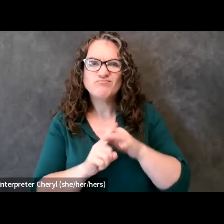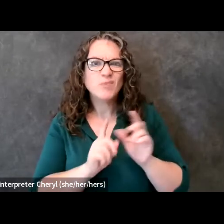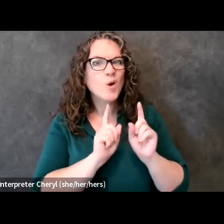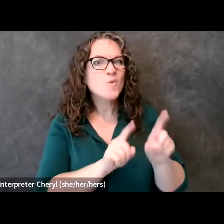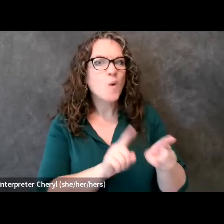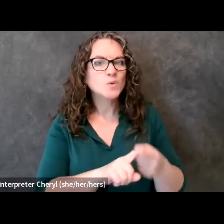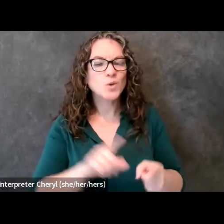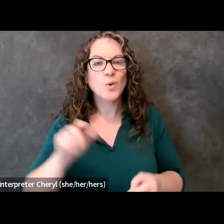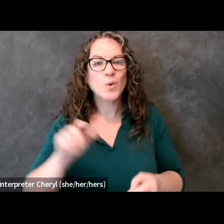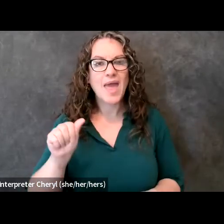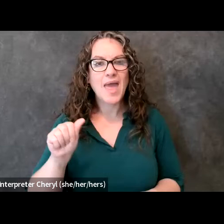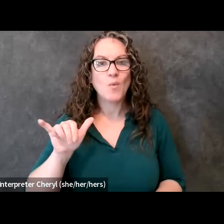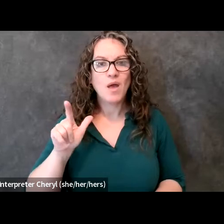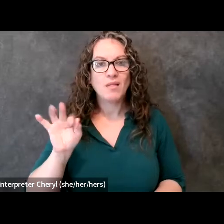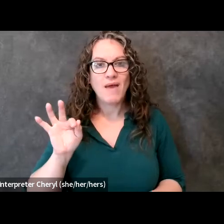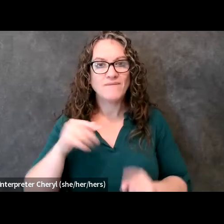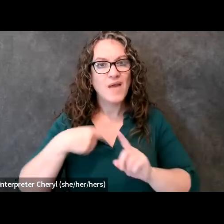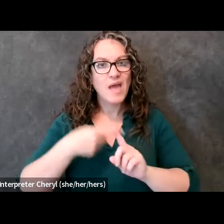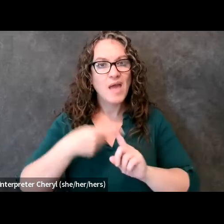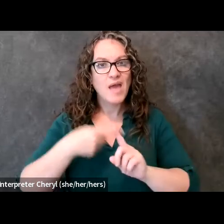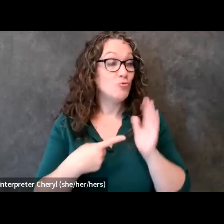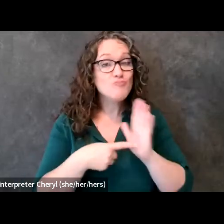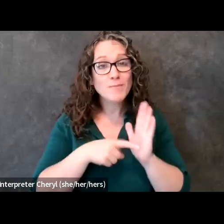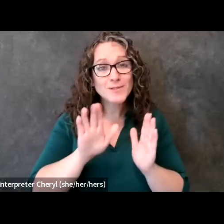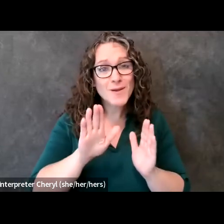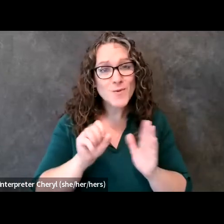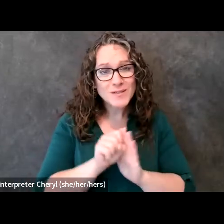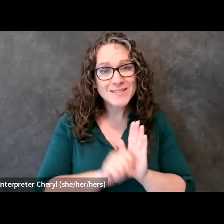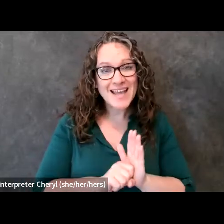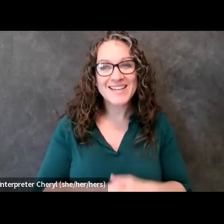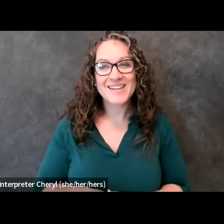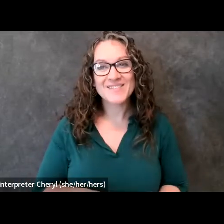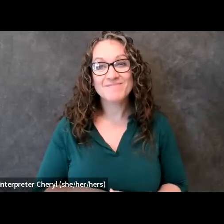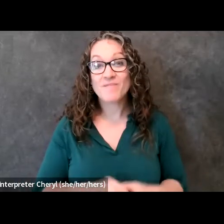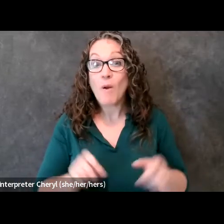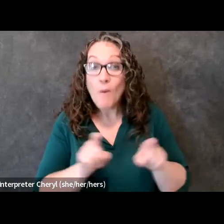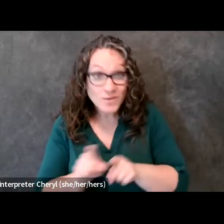monthly basis and kind of represent your state if you'd like to do that also if you really liked